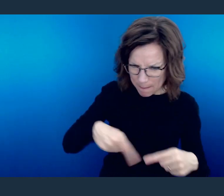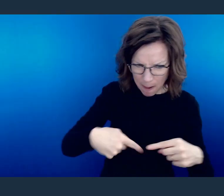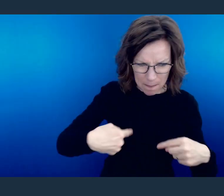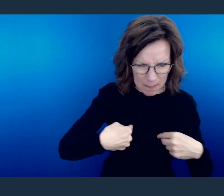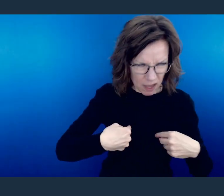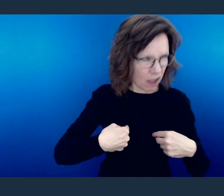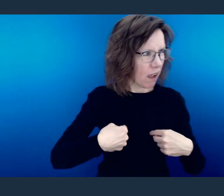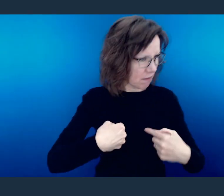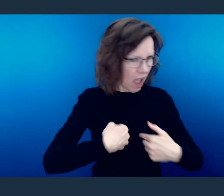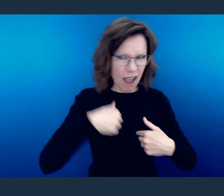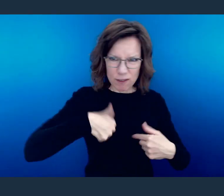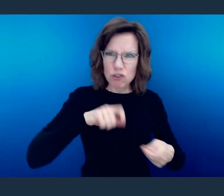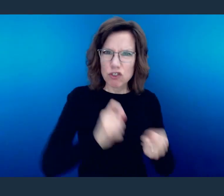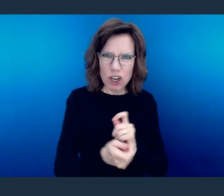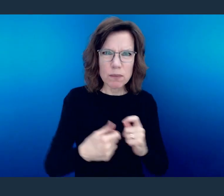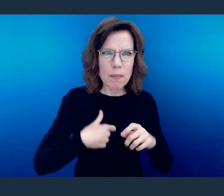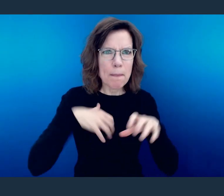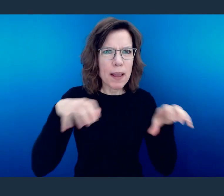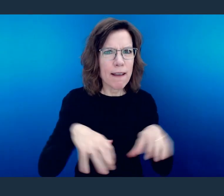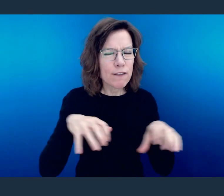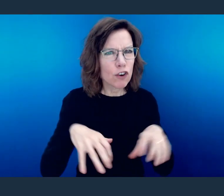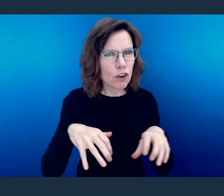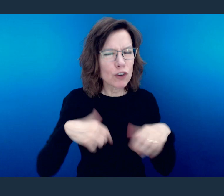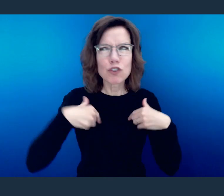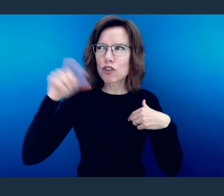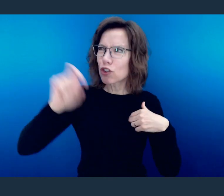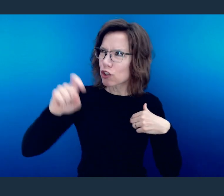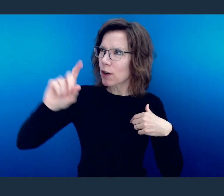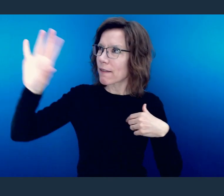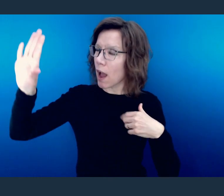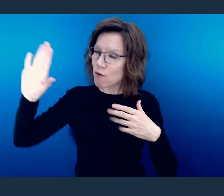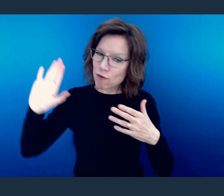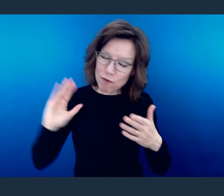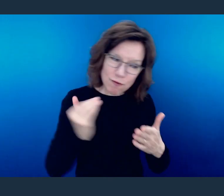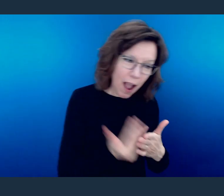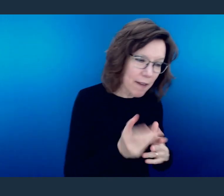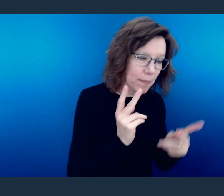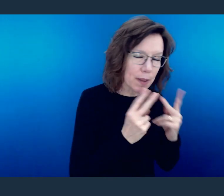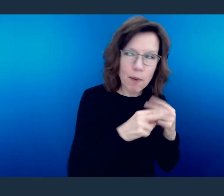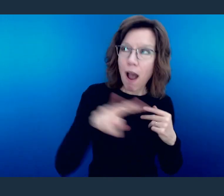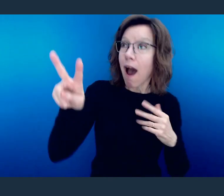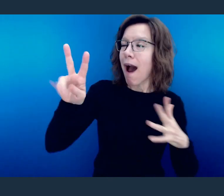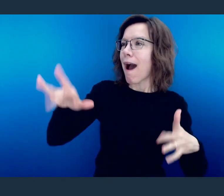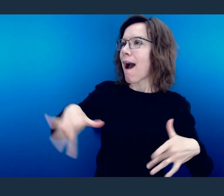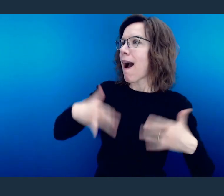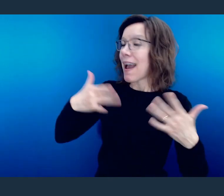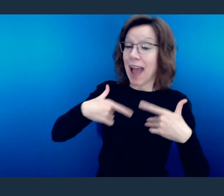coming, there's an excitement to your presence because in your presence they know if they rejoice, you'll rejoice.